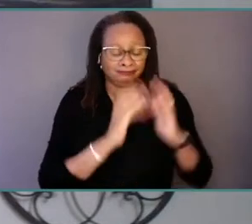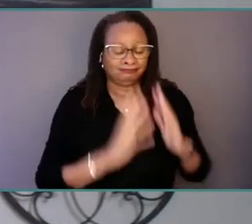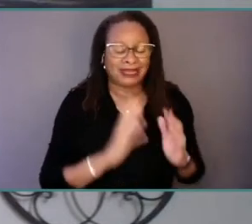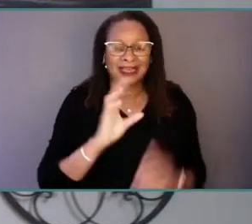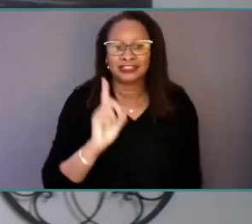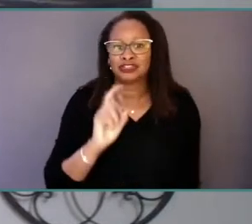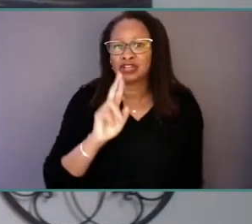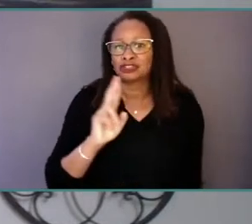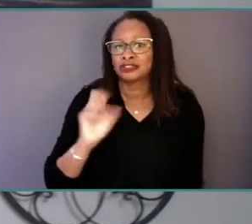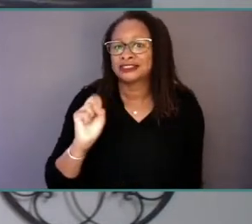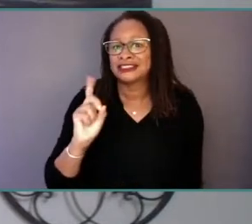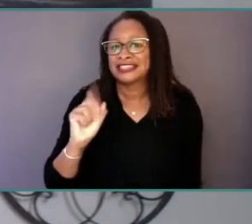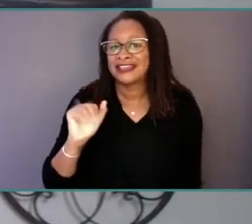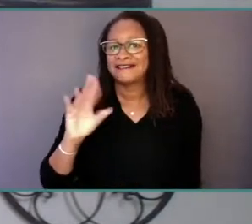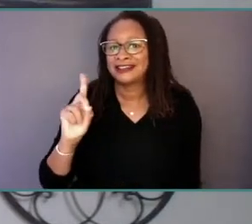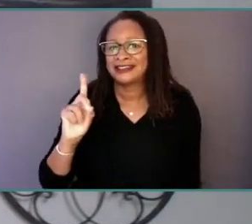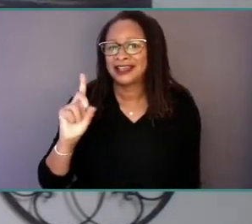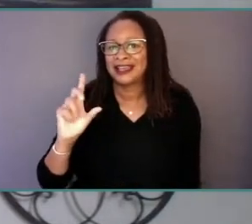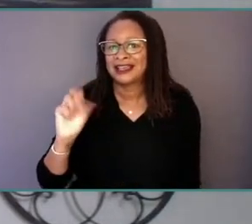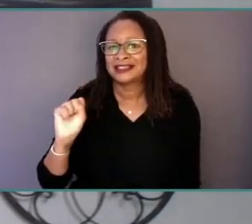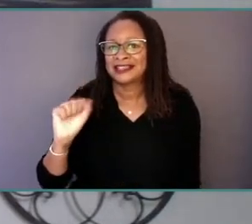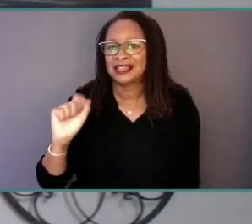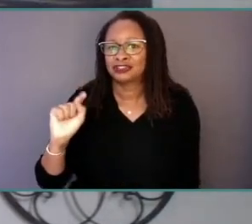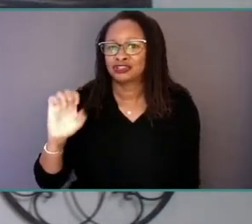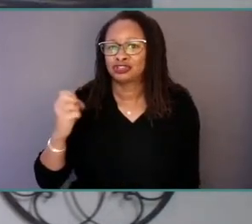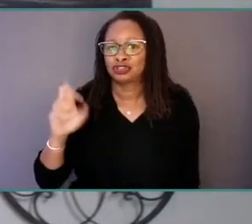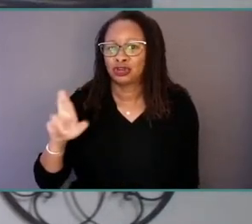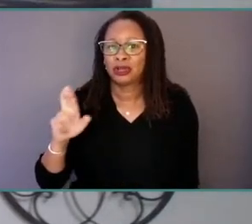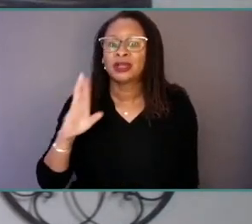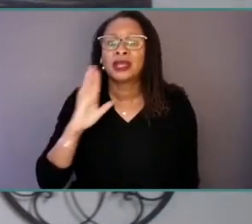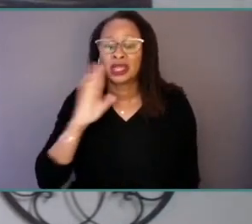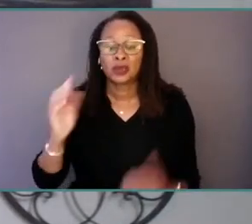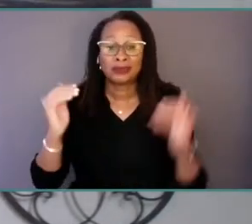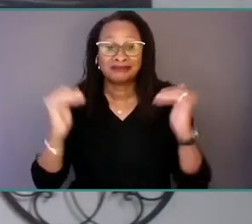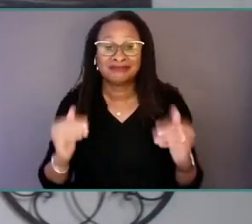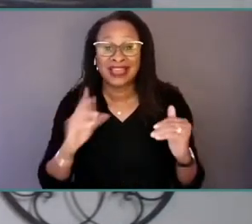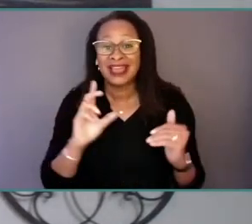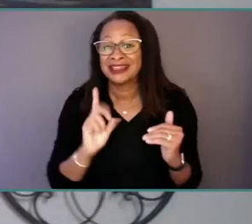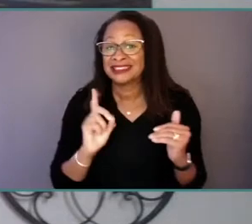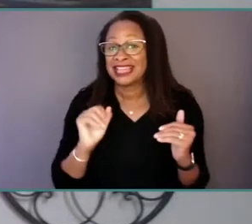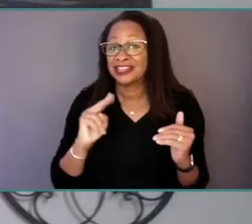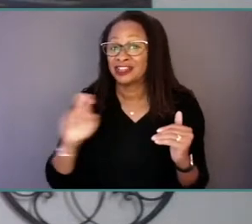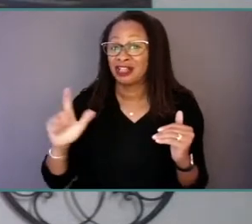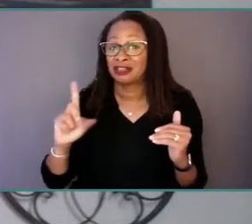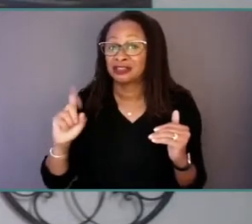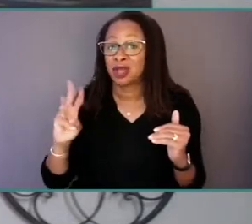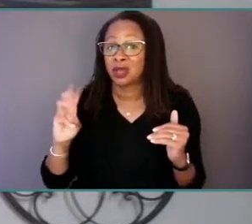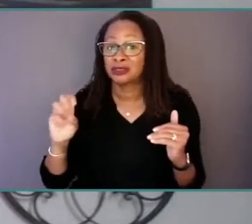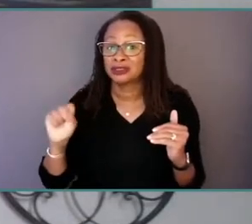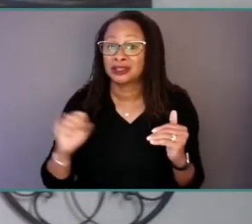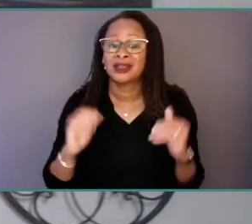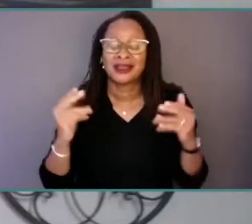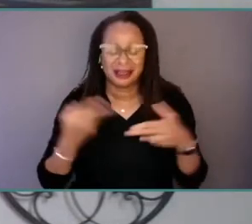by the Executive Director of the Satcher Health Leadership Institute, Daniel Dawes, and then we will have a brief welcome from the CEO of Beacon Health Options, Glenn MacFarlane.